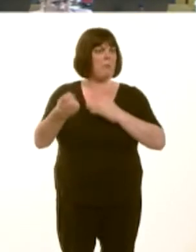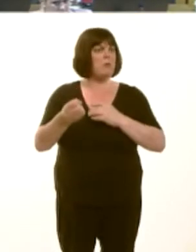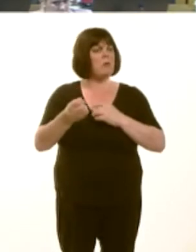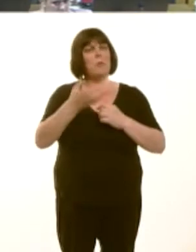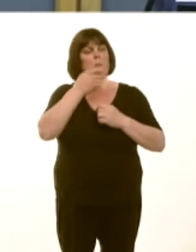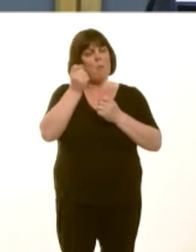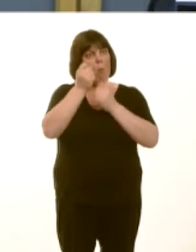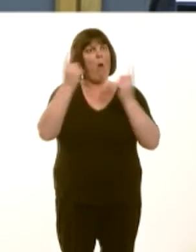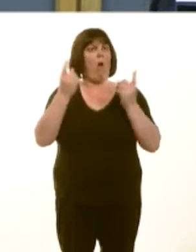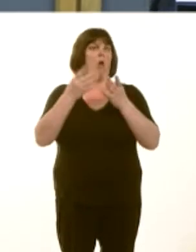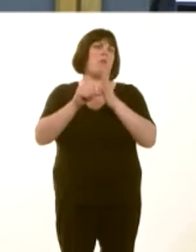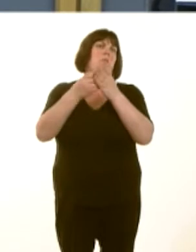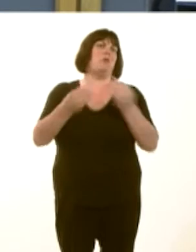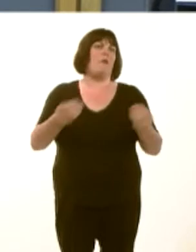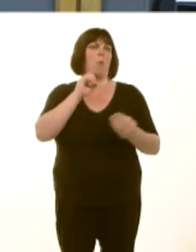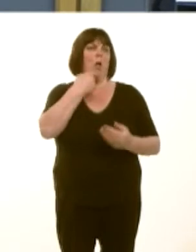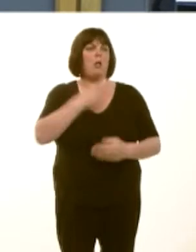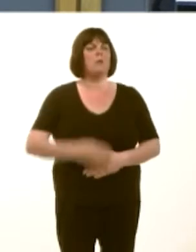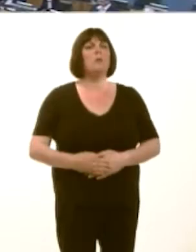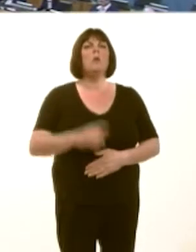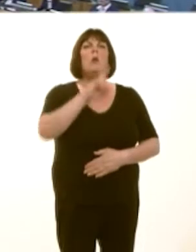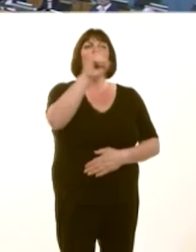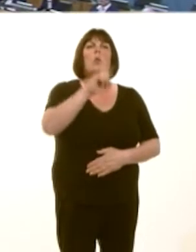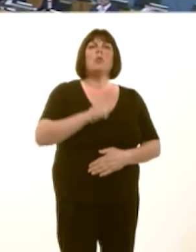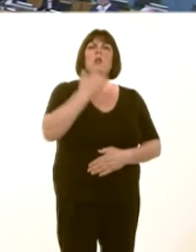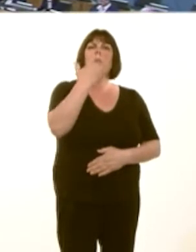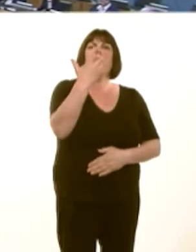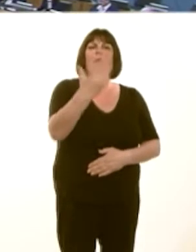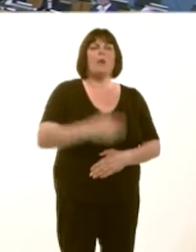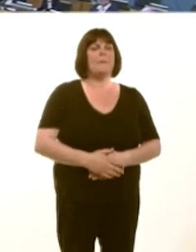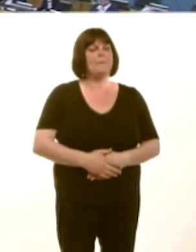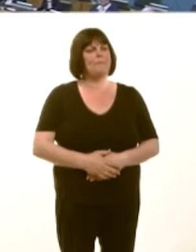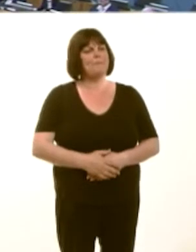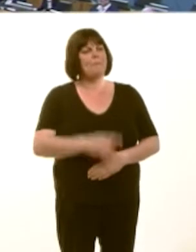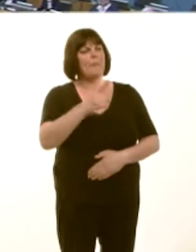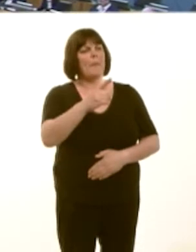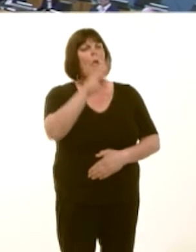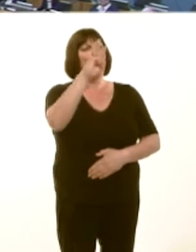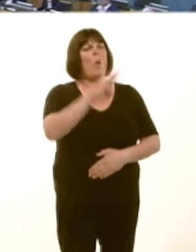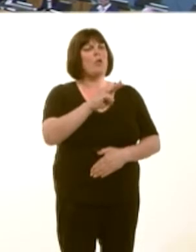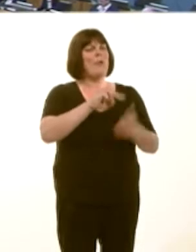A wnaiff y Prif Weinidog roiír wybodaeth ddiweddaraf am gynlluniau i wella GIG Cymru? OAQ(4)2230(FM) Carwyn Jones: Yes.